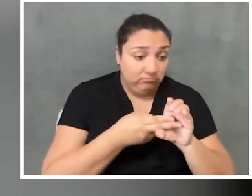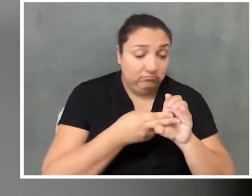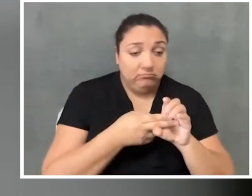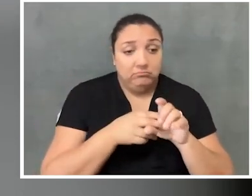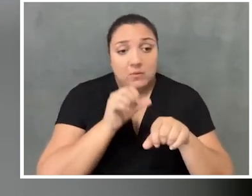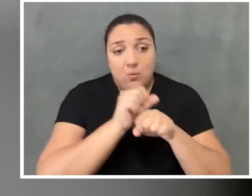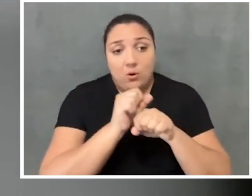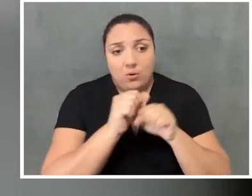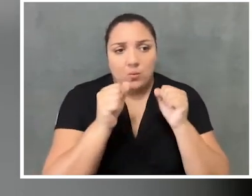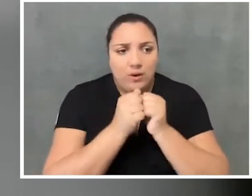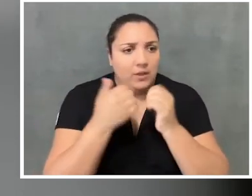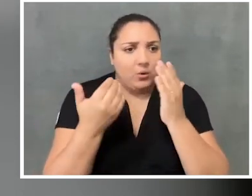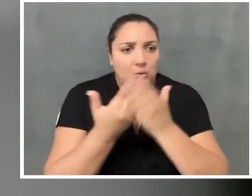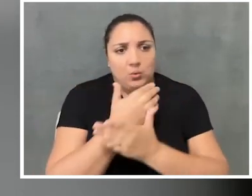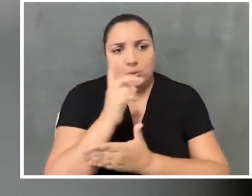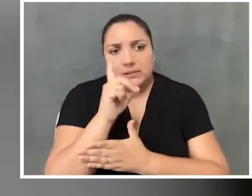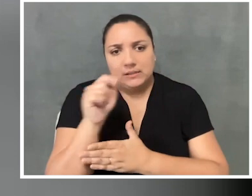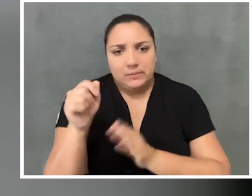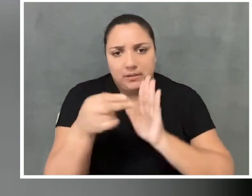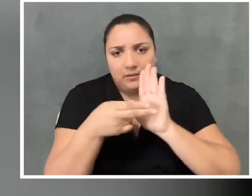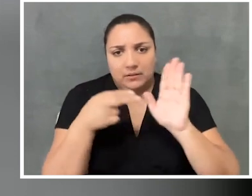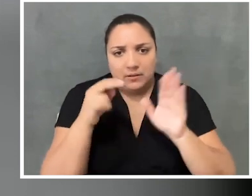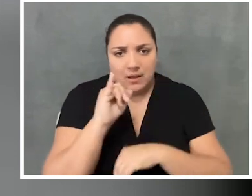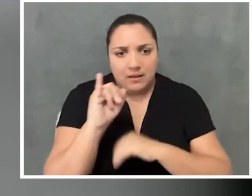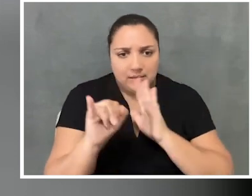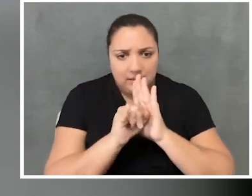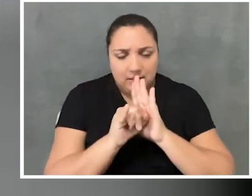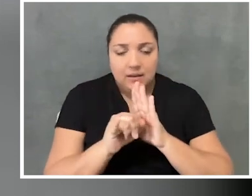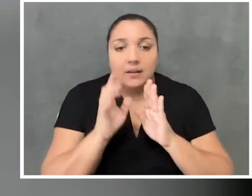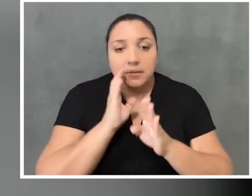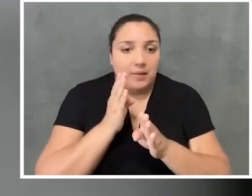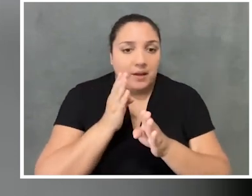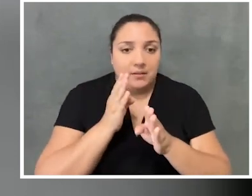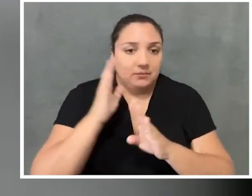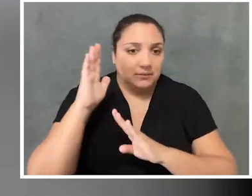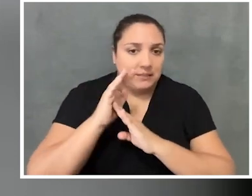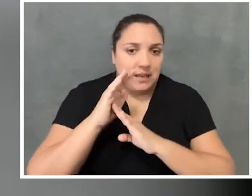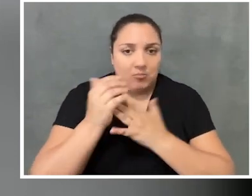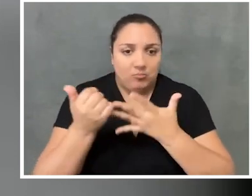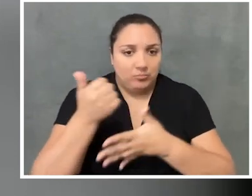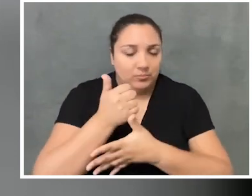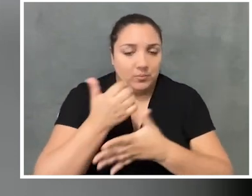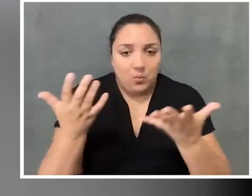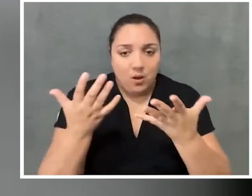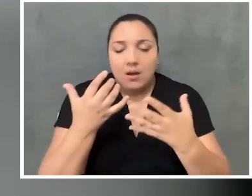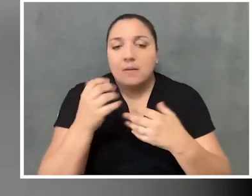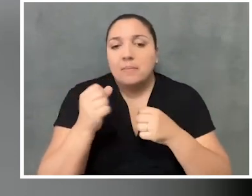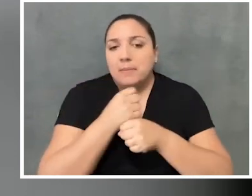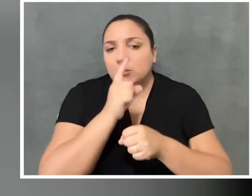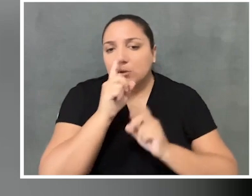with this sort of new disability identity, my main priority was ensuring that people like me